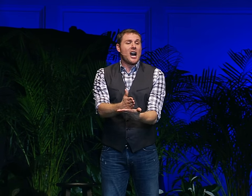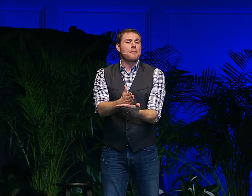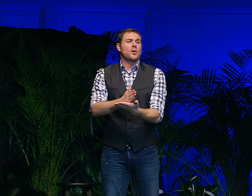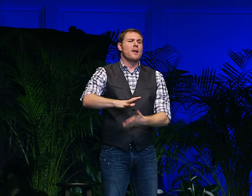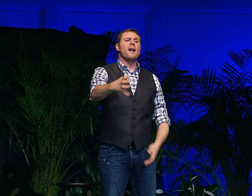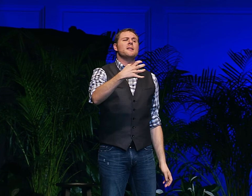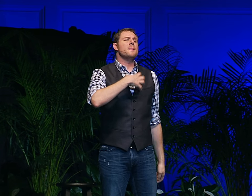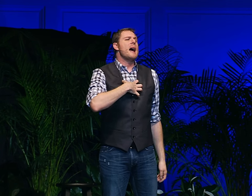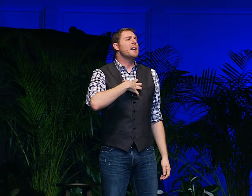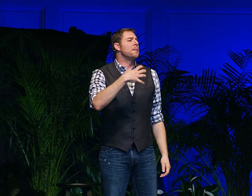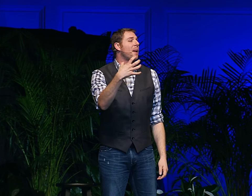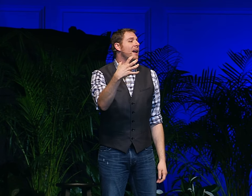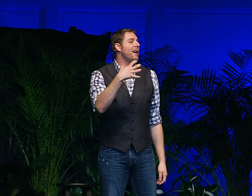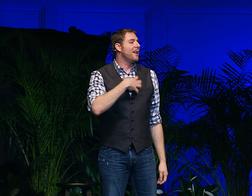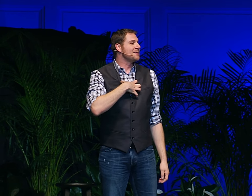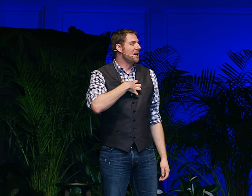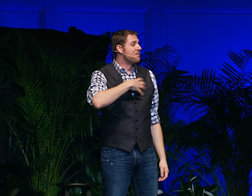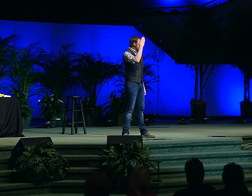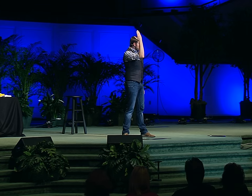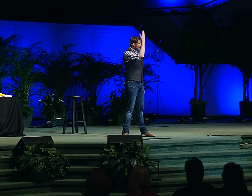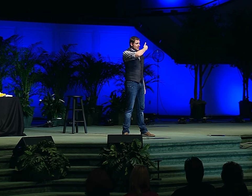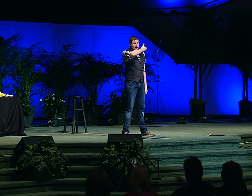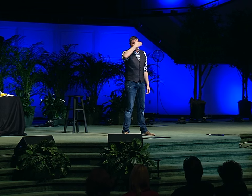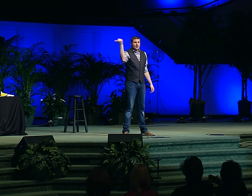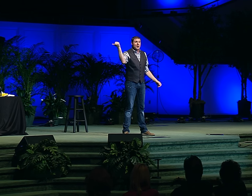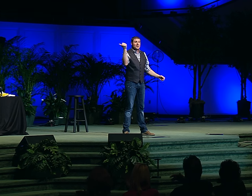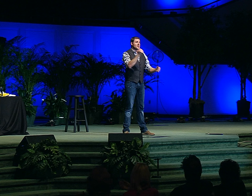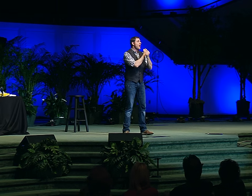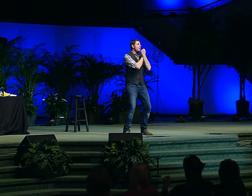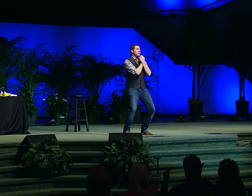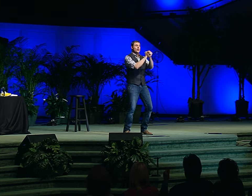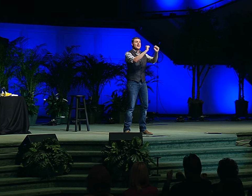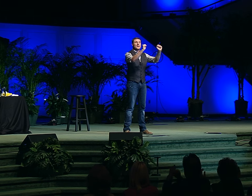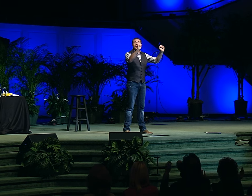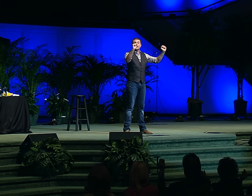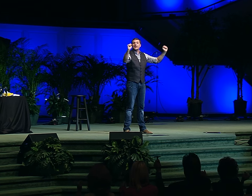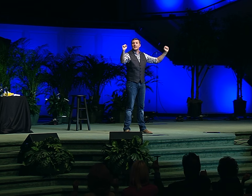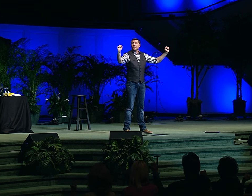His show was amazing. His voice is amazing. His signing and incorporating them together is just amazing.